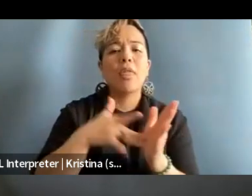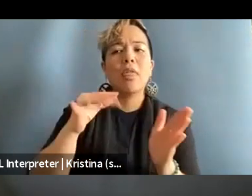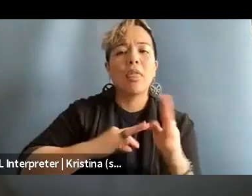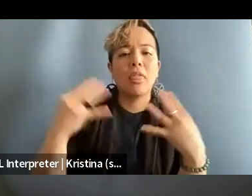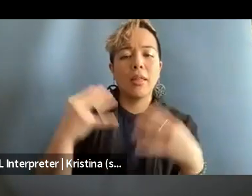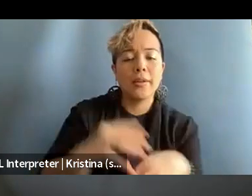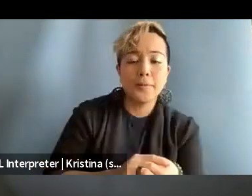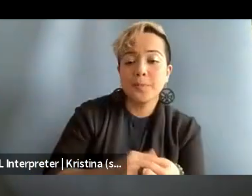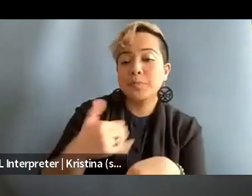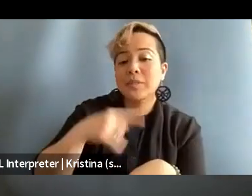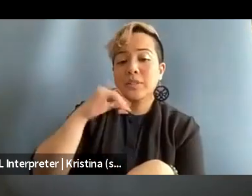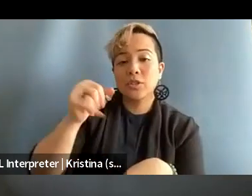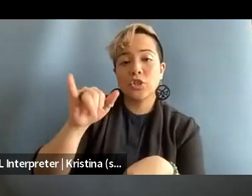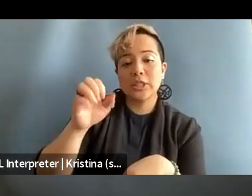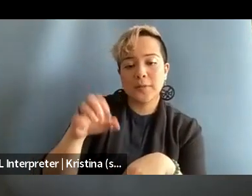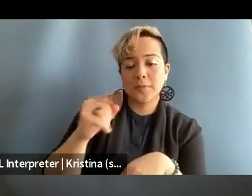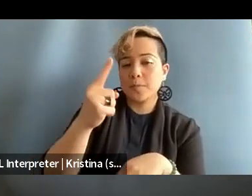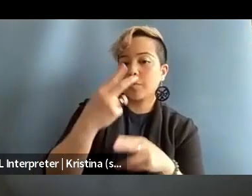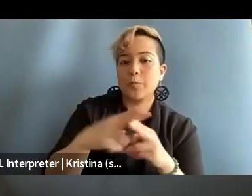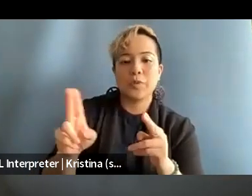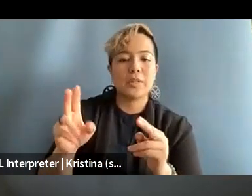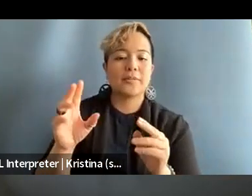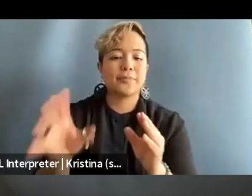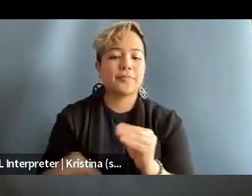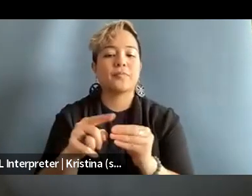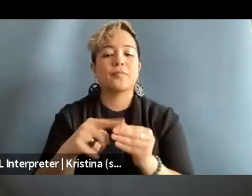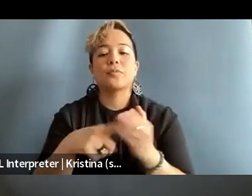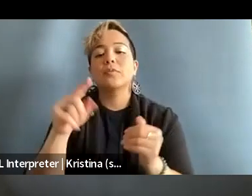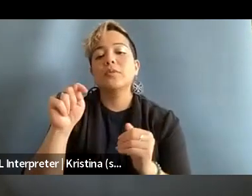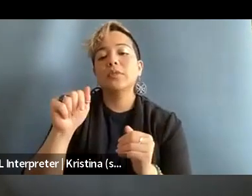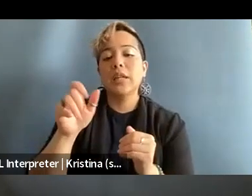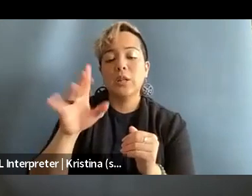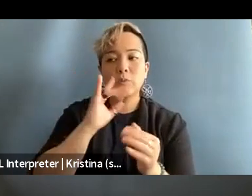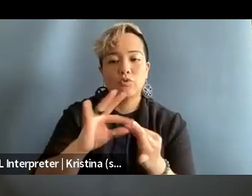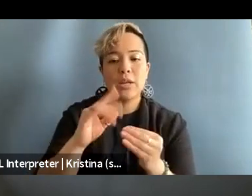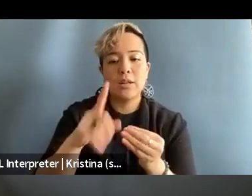This is Jeje, and one quick addition to what Taylor was talking about that you know,